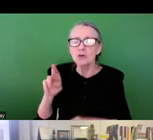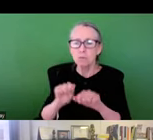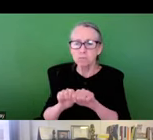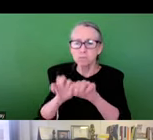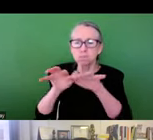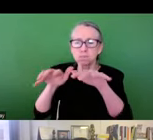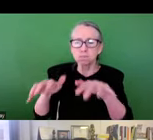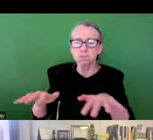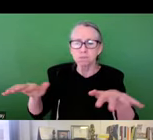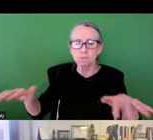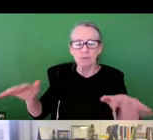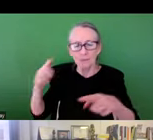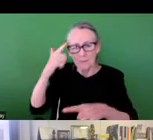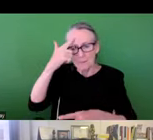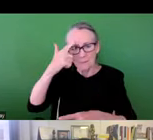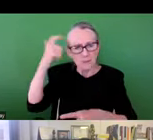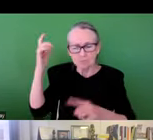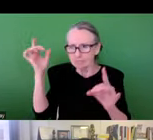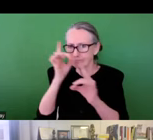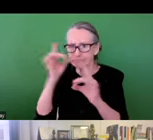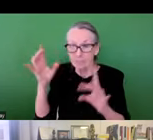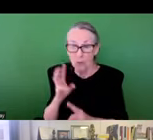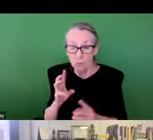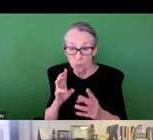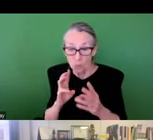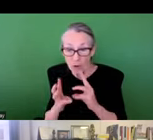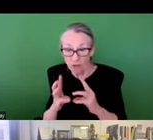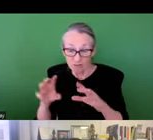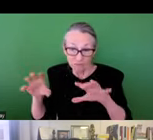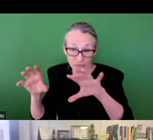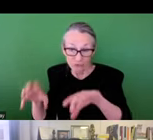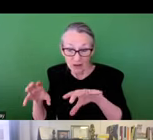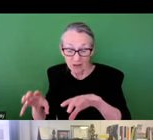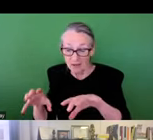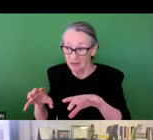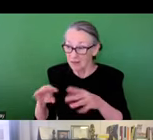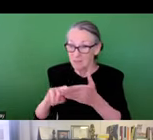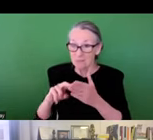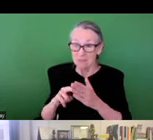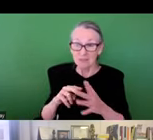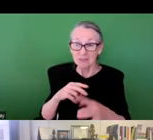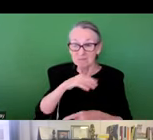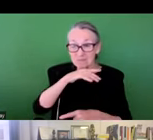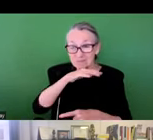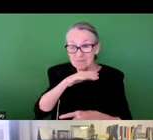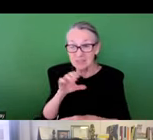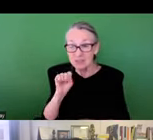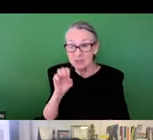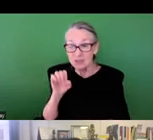facing these issues. Basements and backups as a result of these extreme weather events and exposing people to